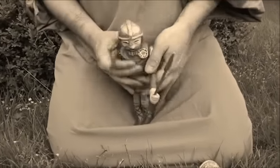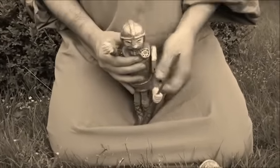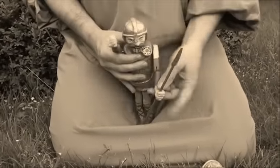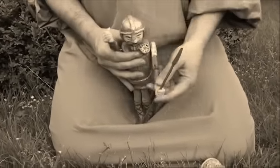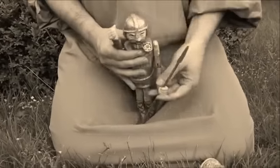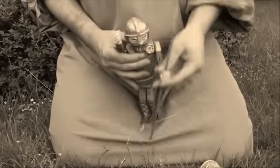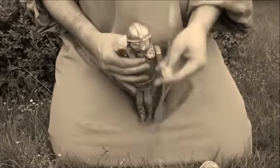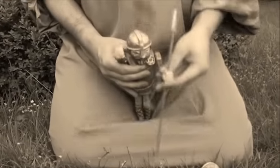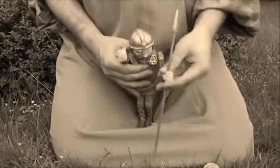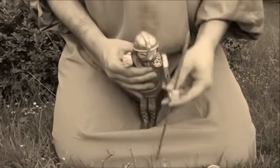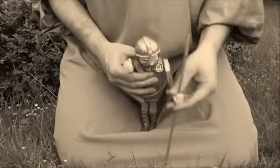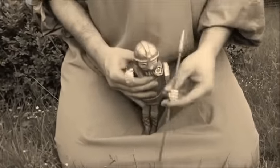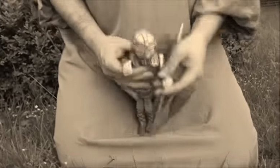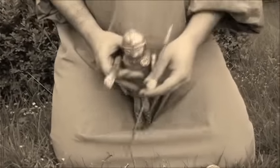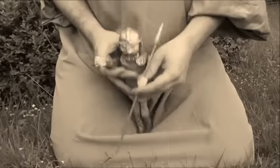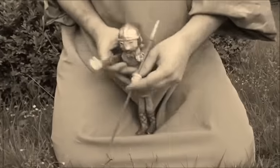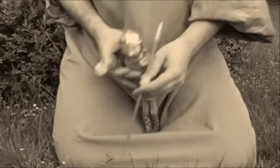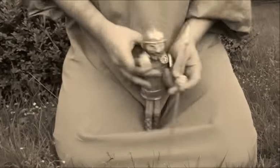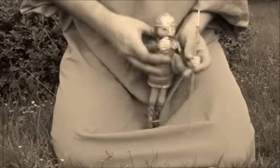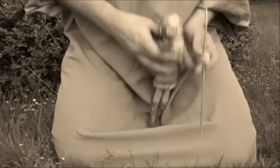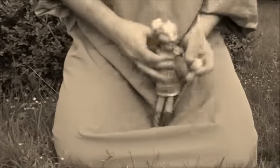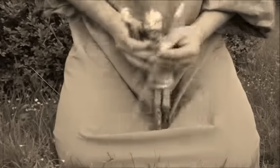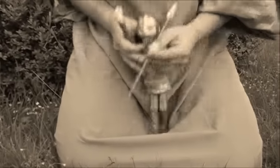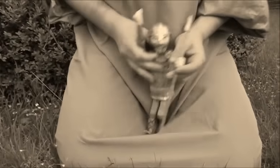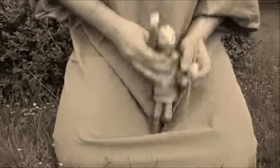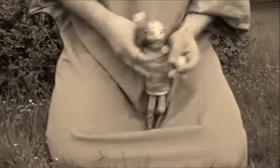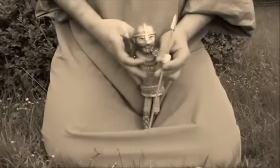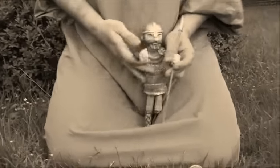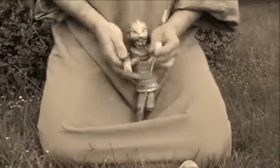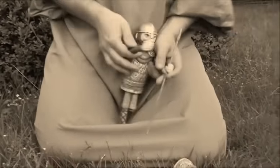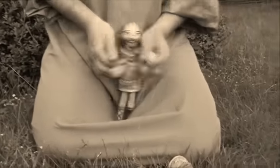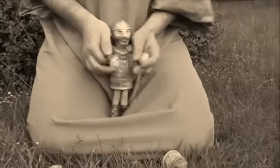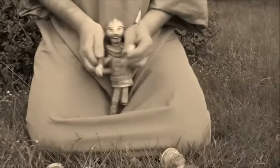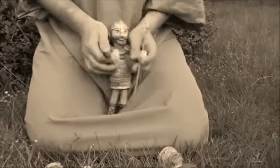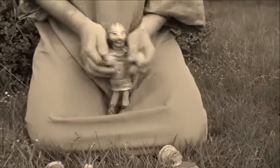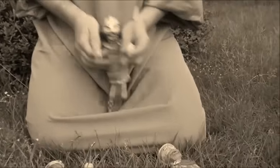Very agile.